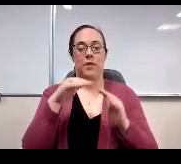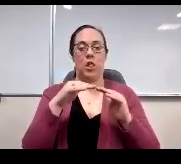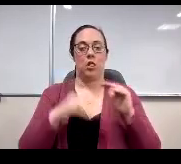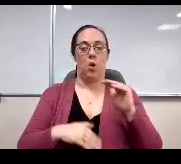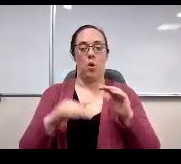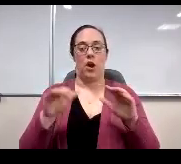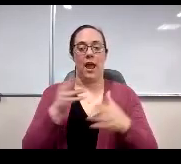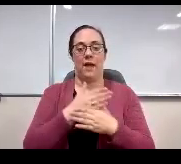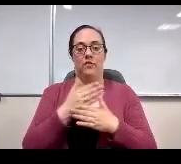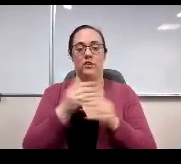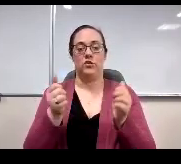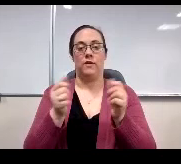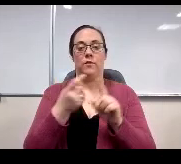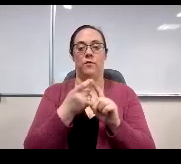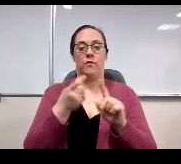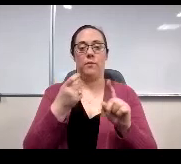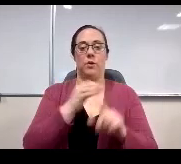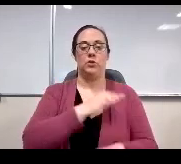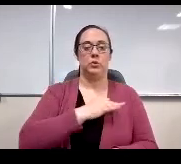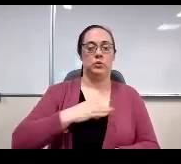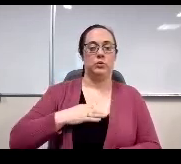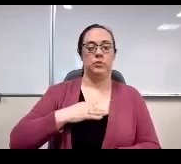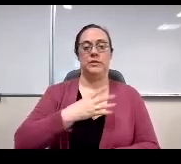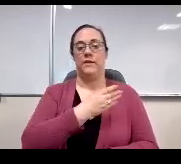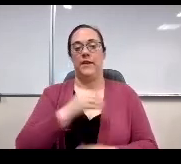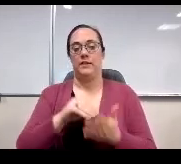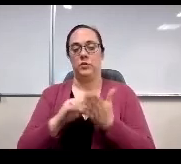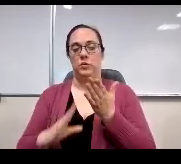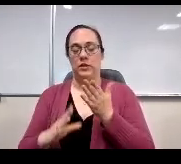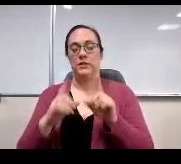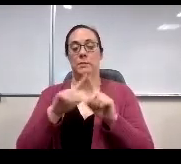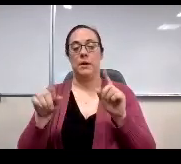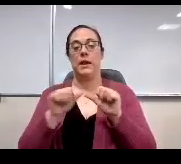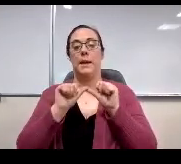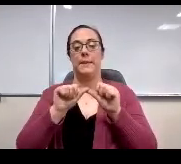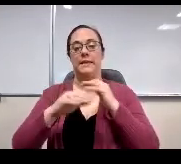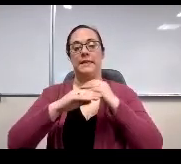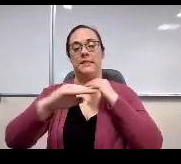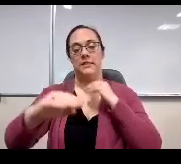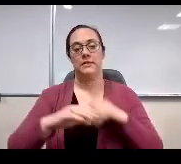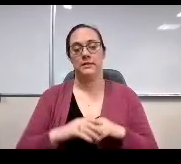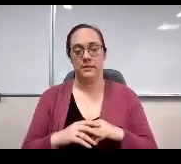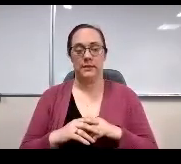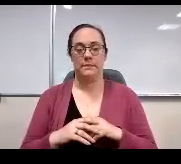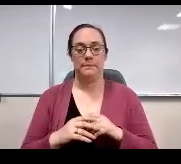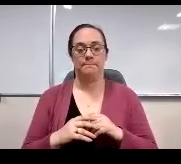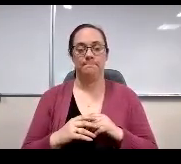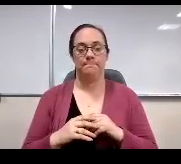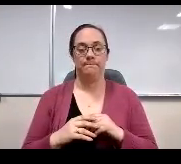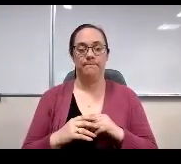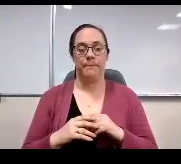students and staff than the district average. That means canes consistency, overtime. Next line please.